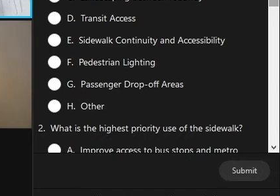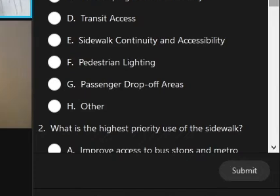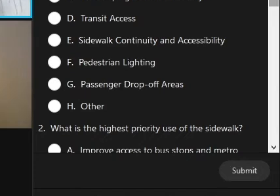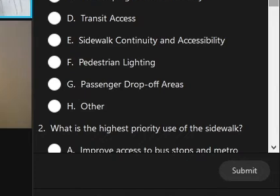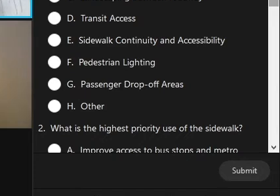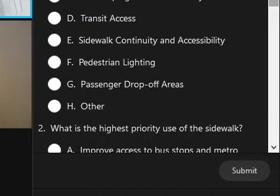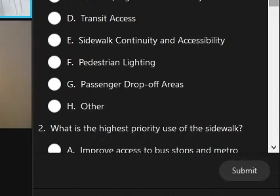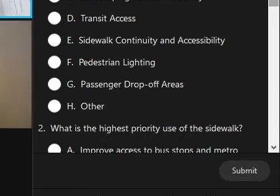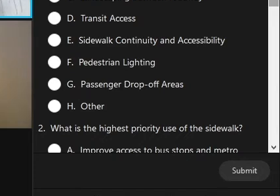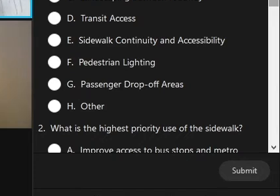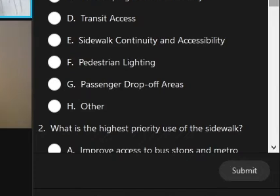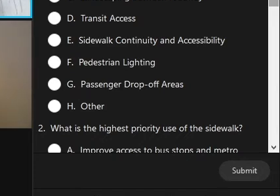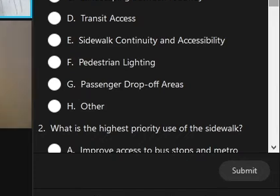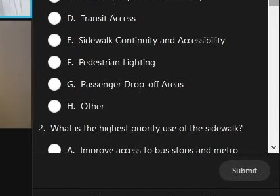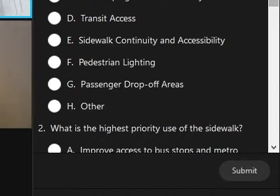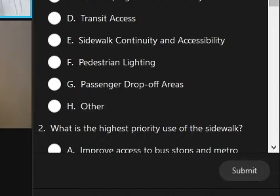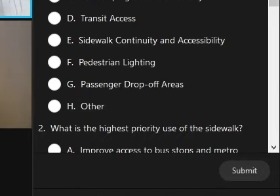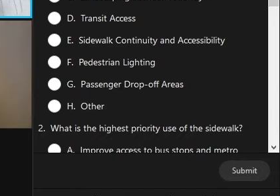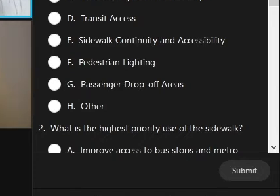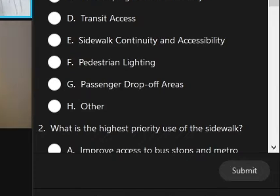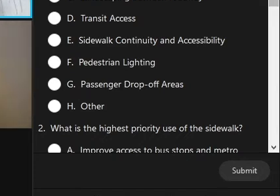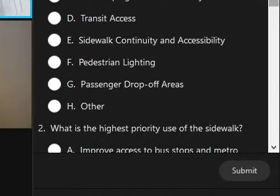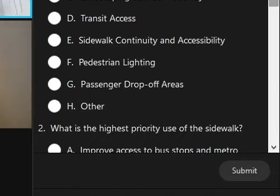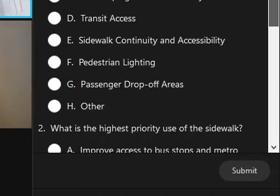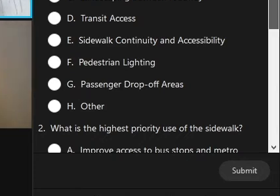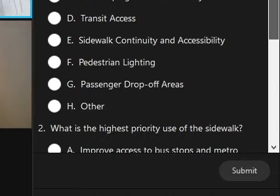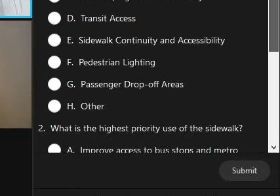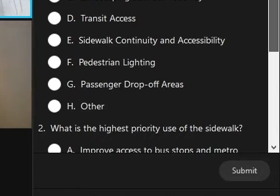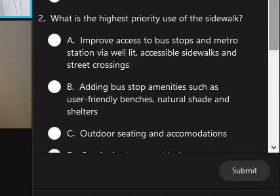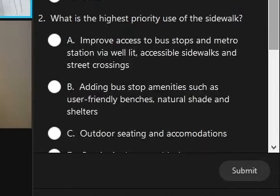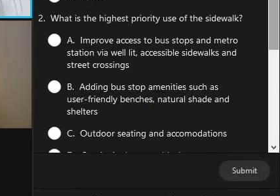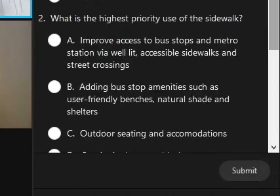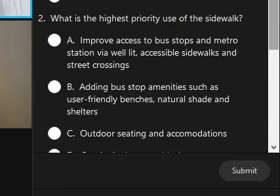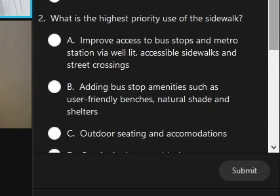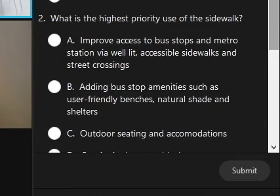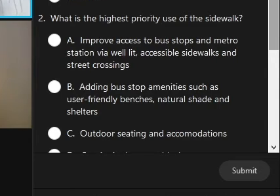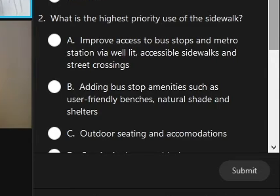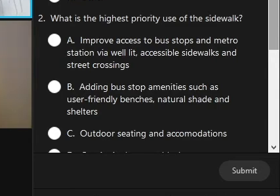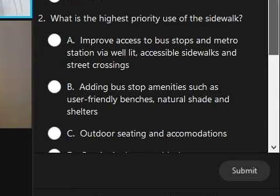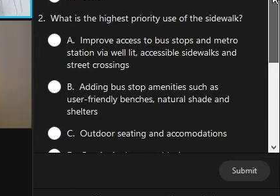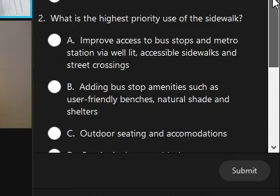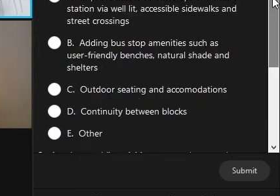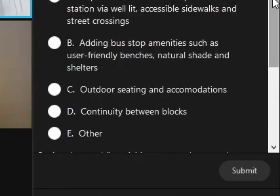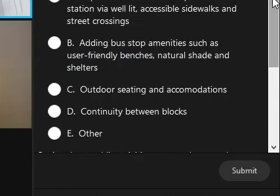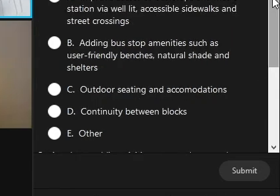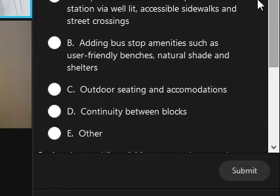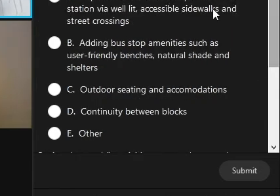the highest priority use of the sidewalk is it really for improving access from the bus stops